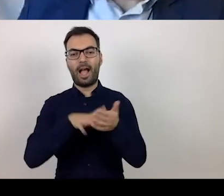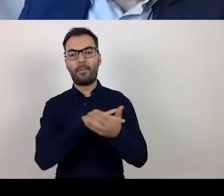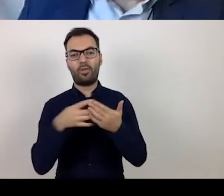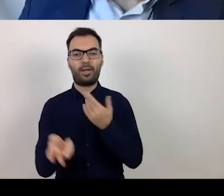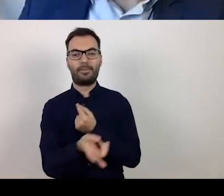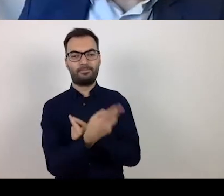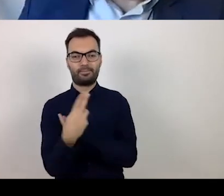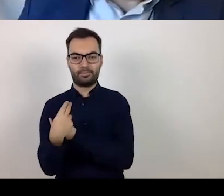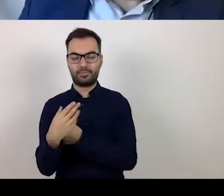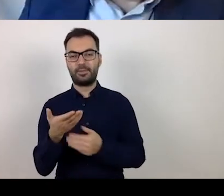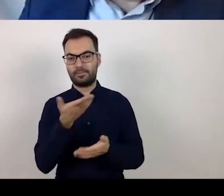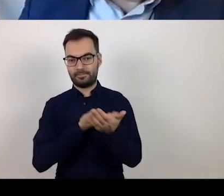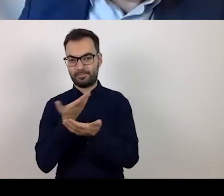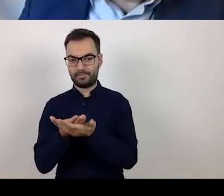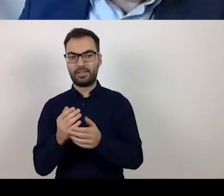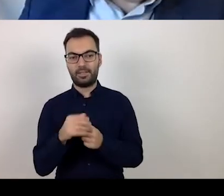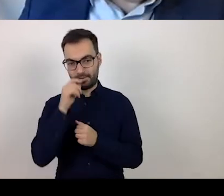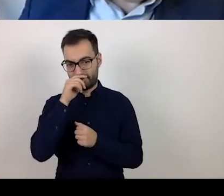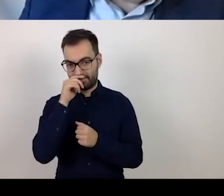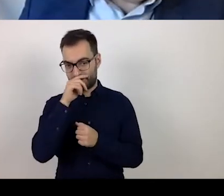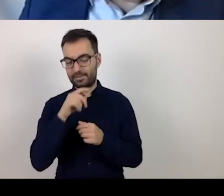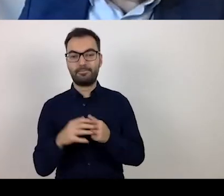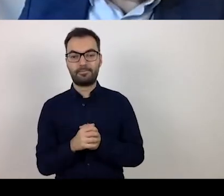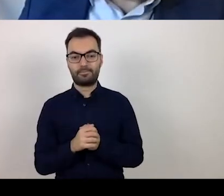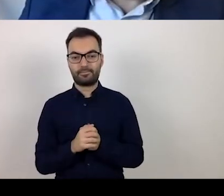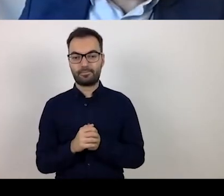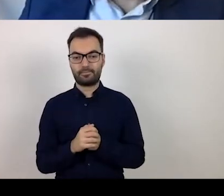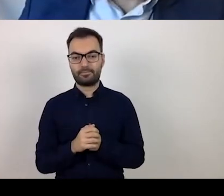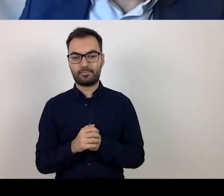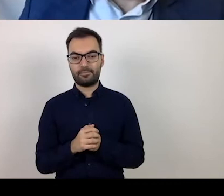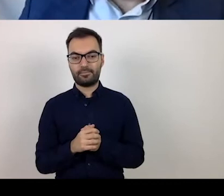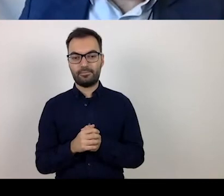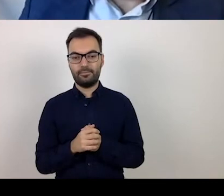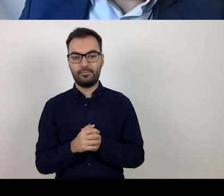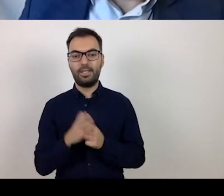I will also discuss questions directly relevant to you